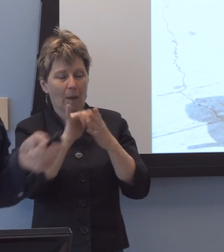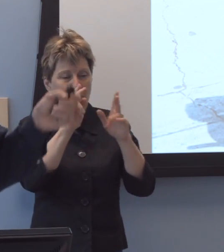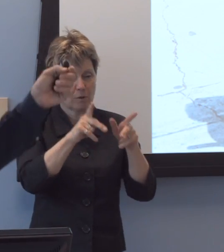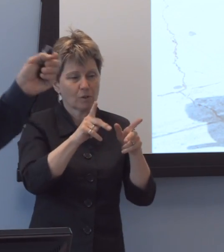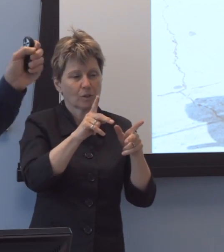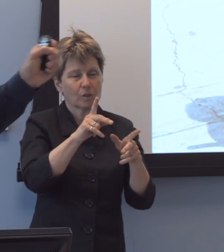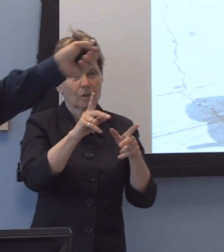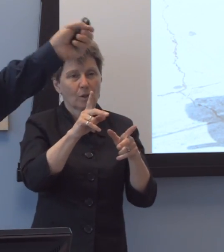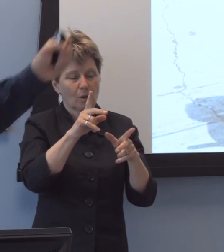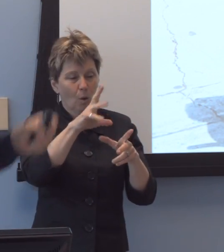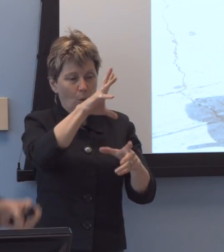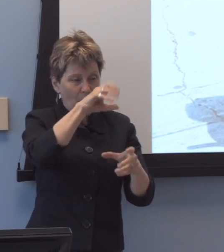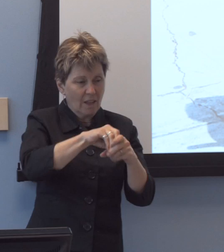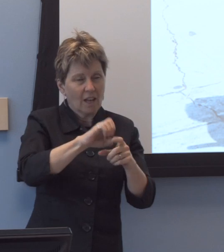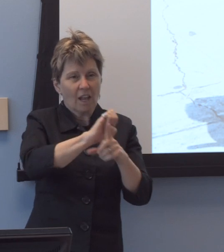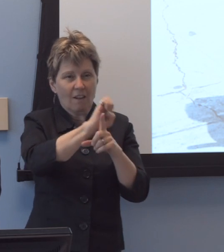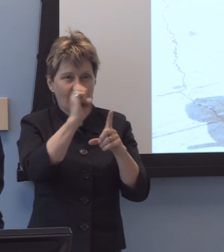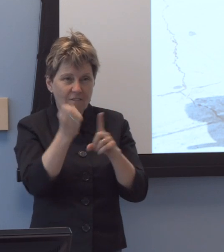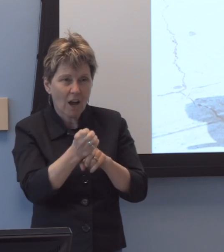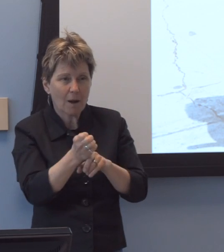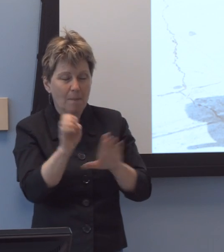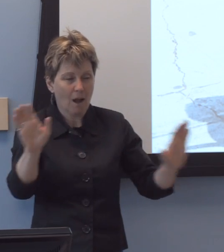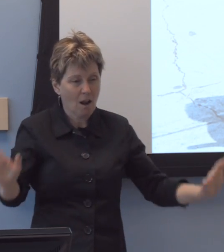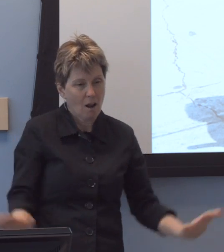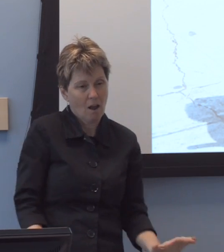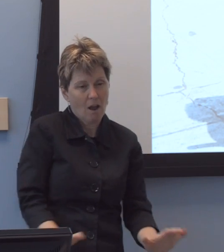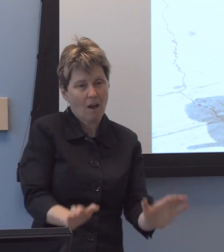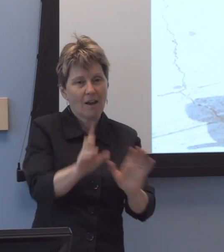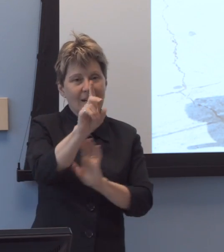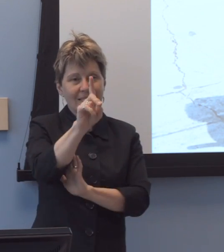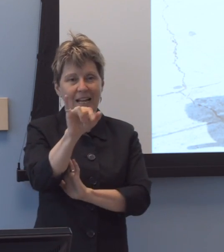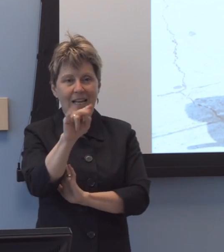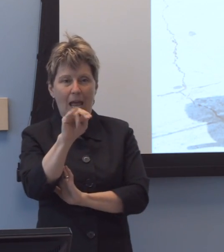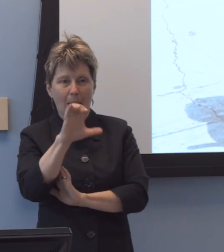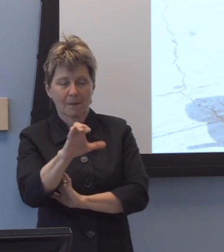So it is not the fact that person is incapable of going to class